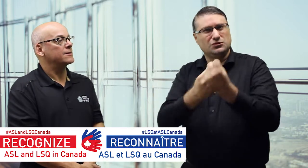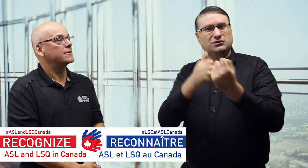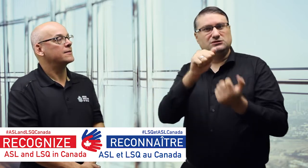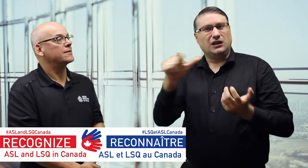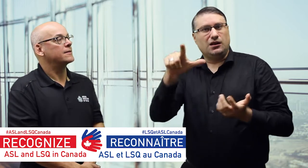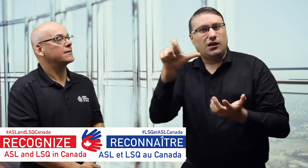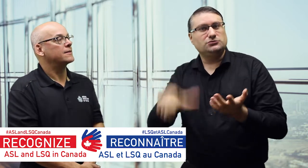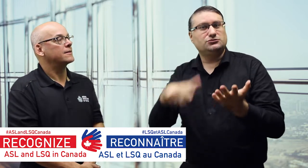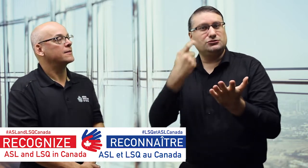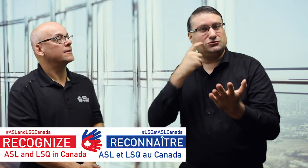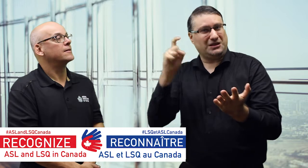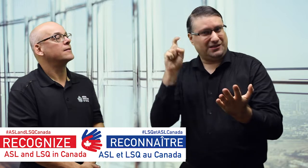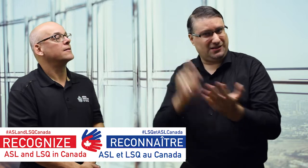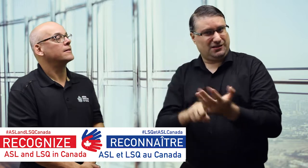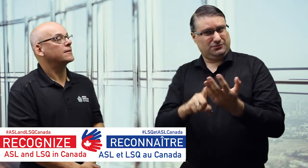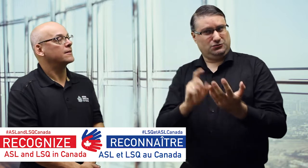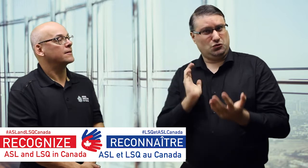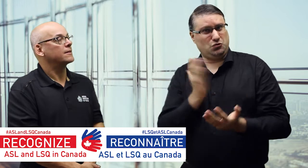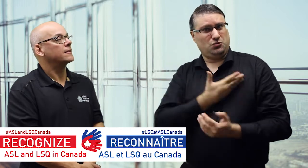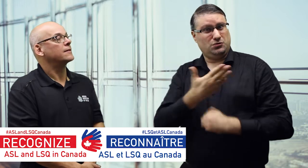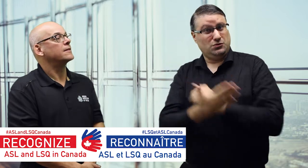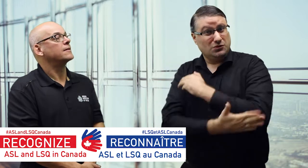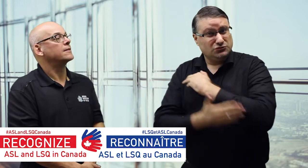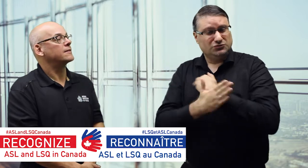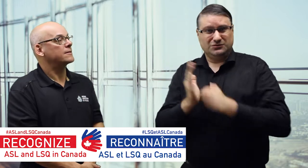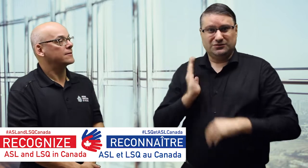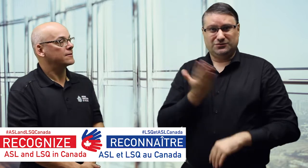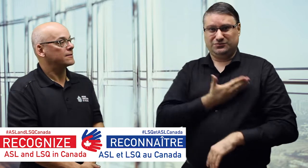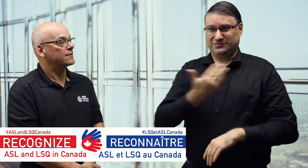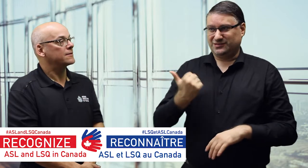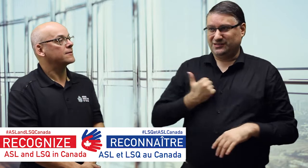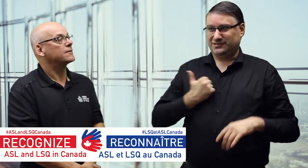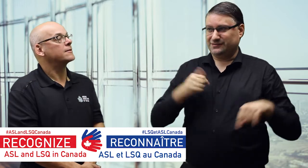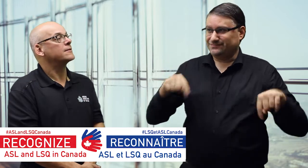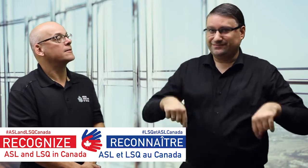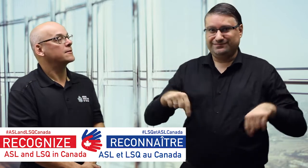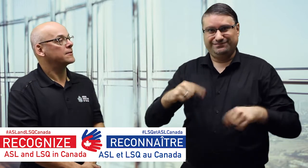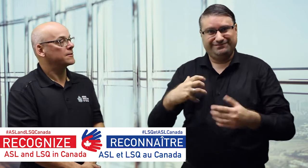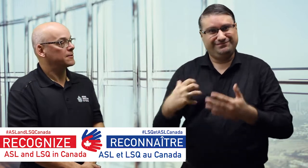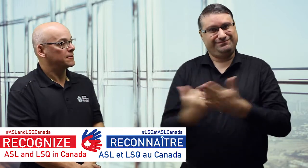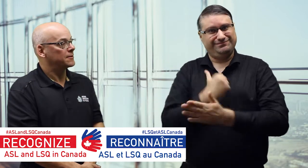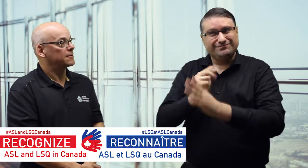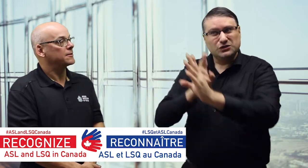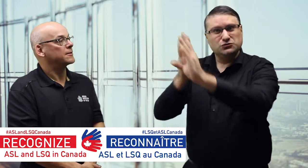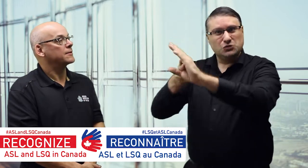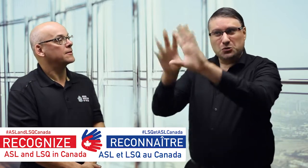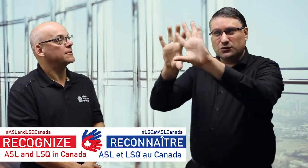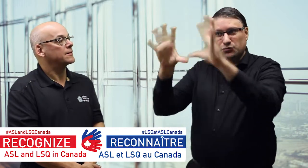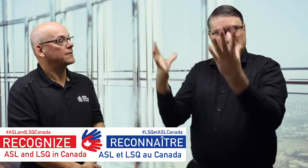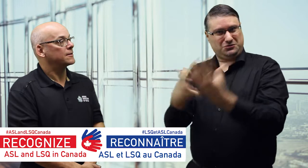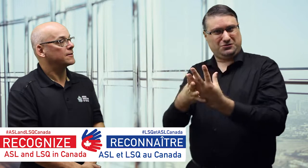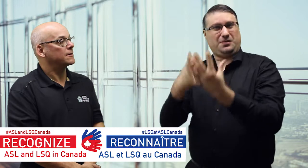official recognition of ASL and LSQ here in our country, Canada. We need to join the worldwide recognitions of